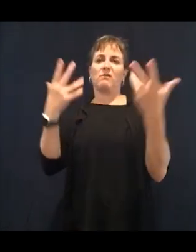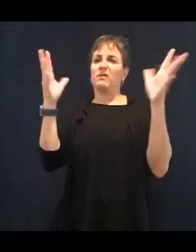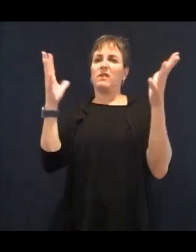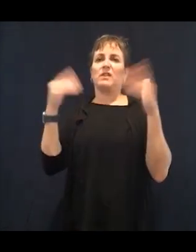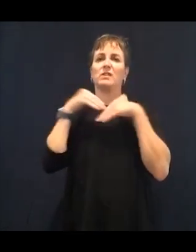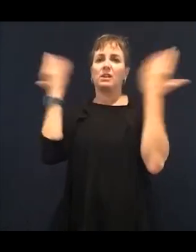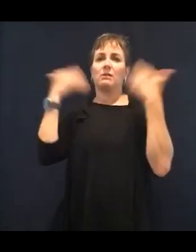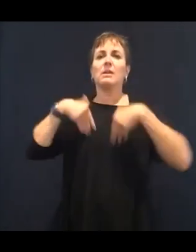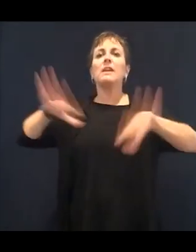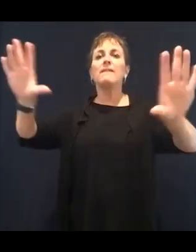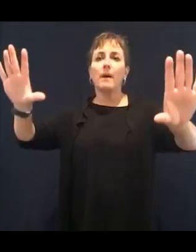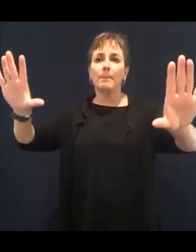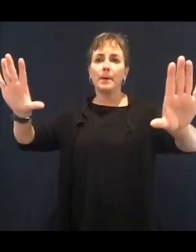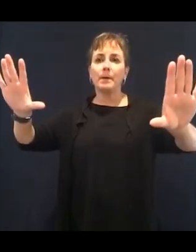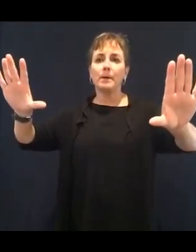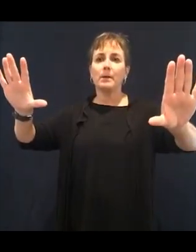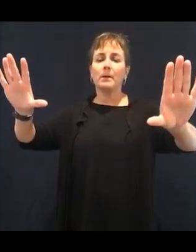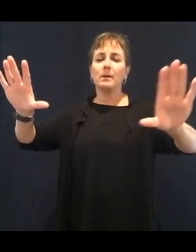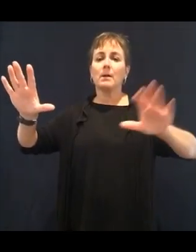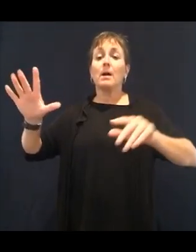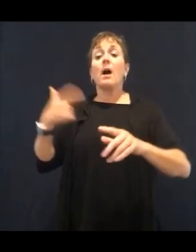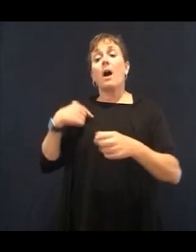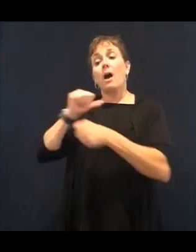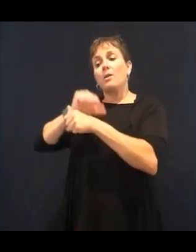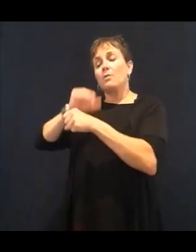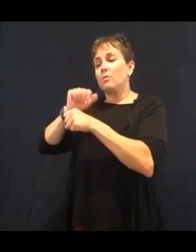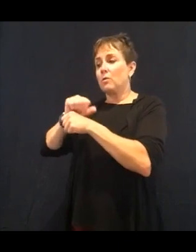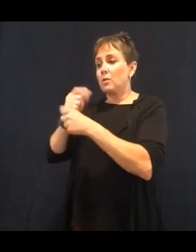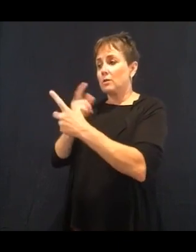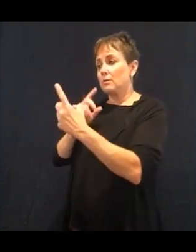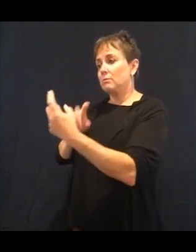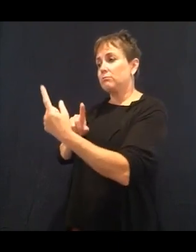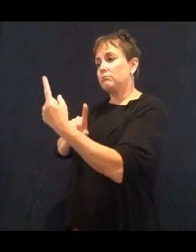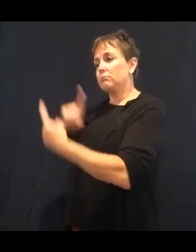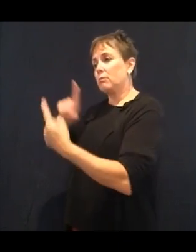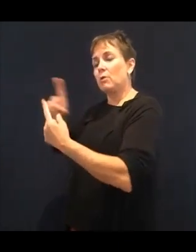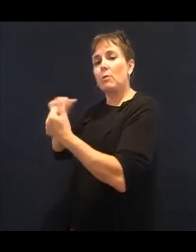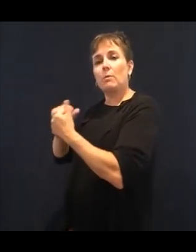another way and food can be fun. You can have food, freedom, you can eat food you love.